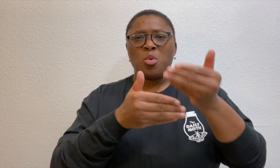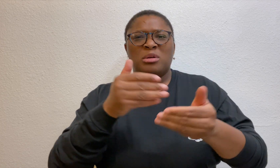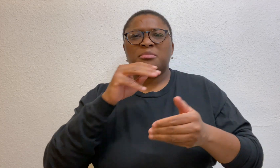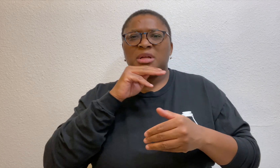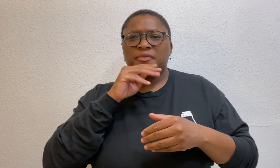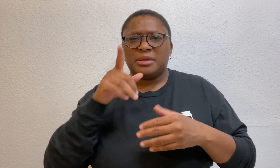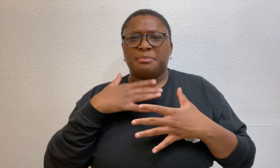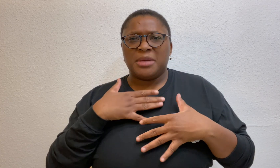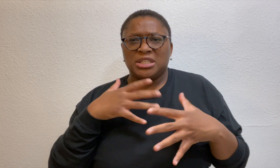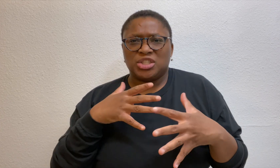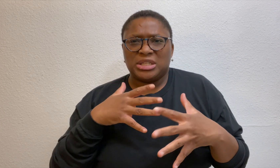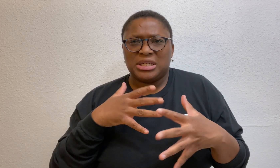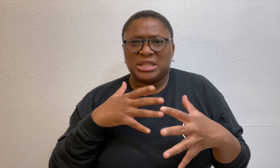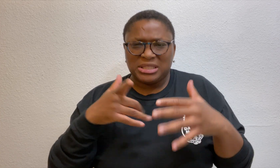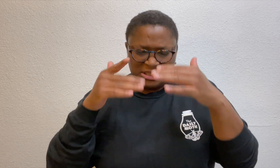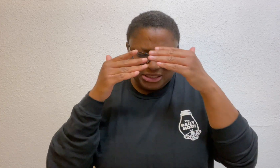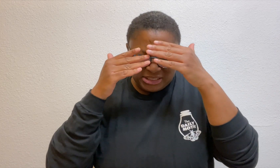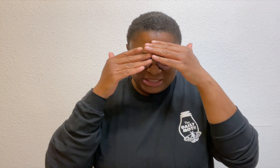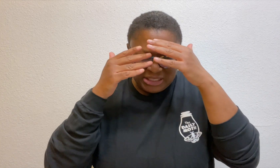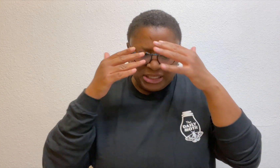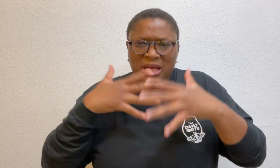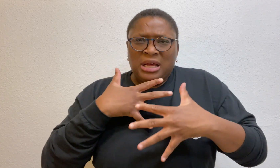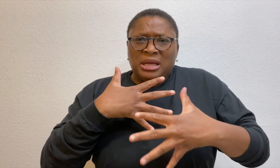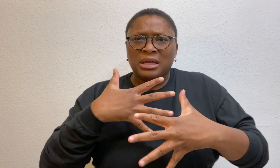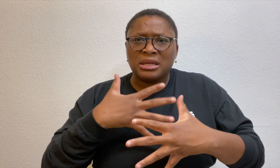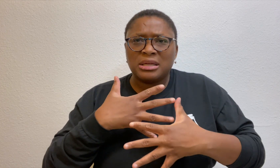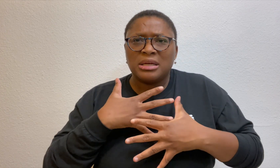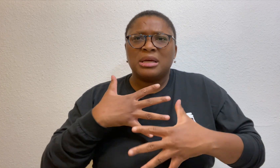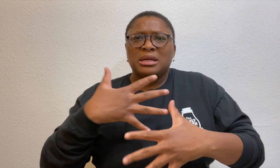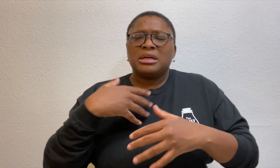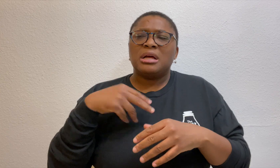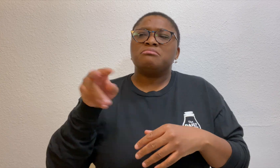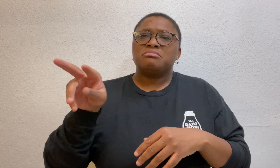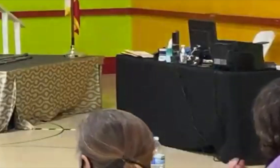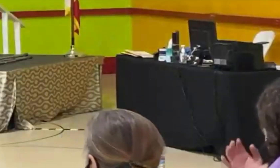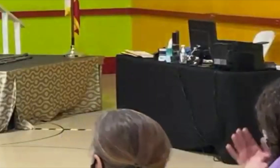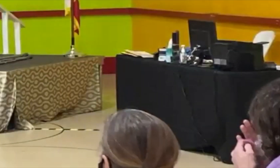pictures, Mavrick was physically shaking and gasped several times.